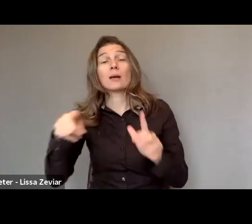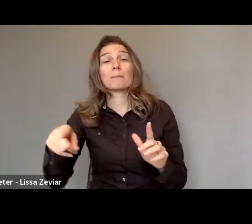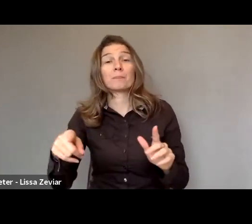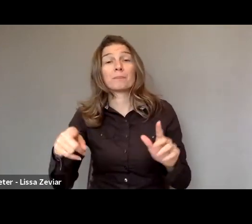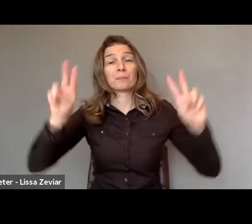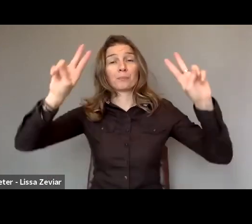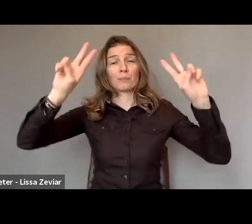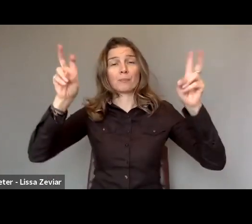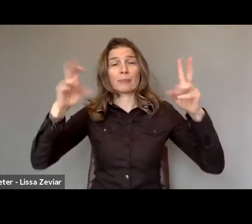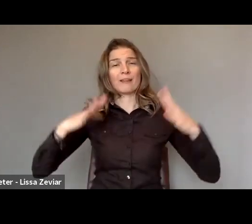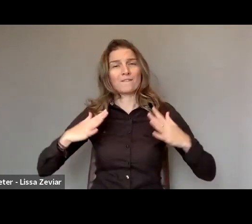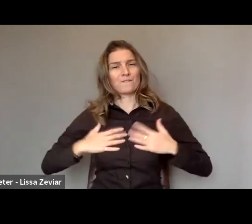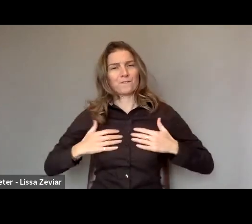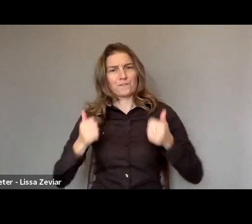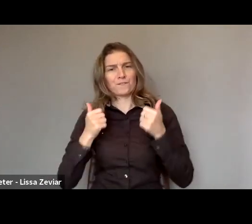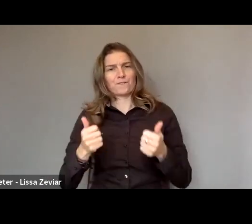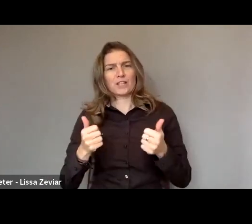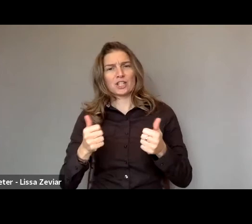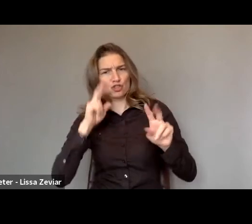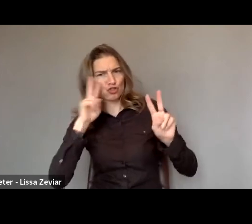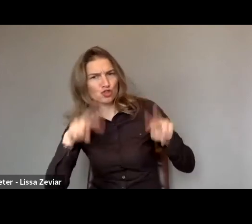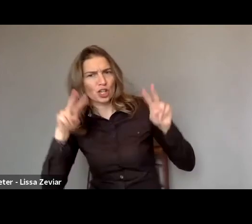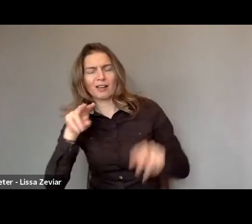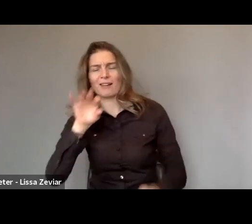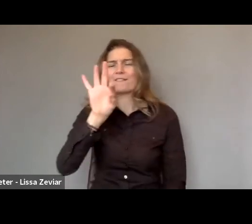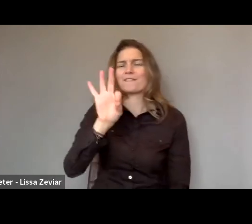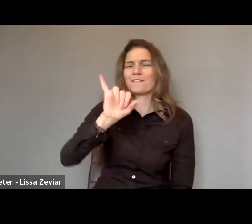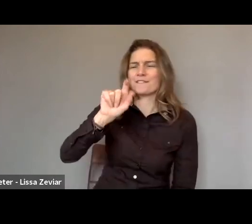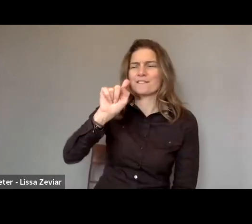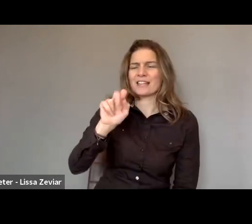at what legal frameworks, what laws already exists